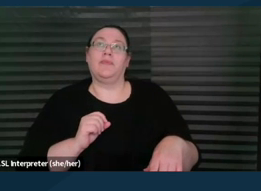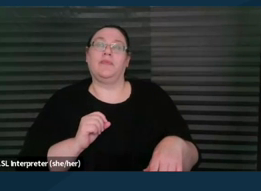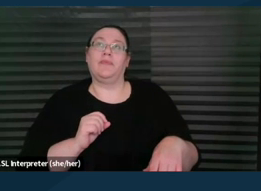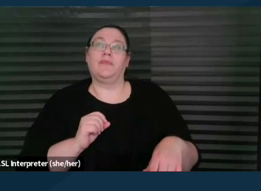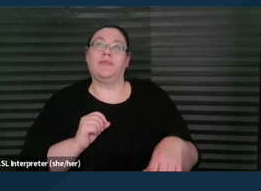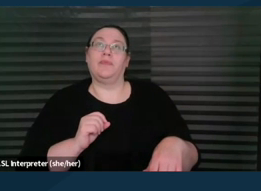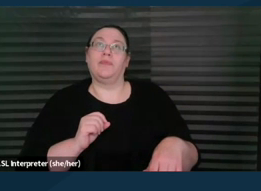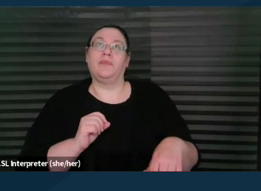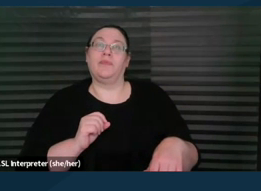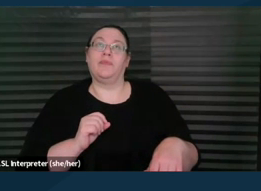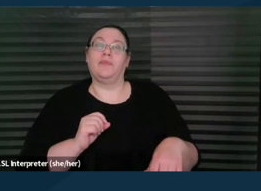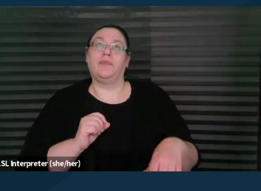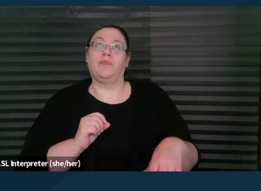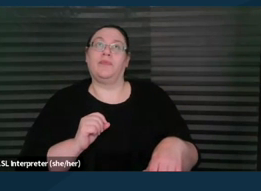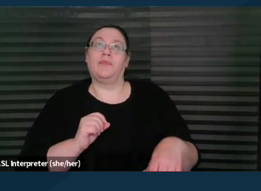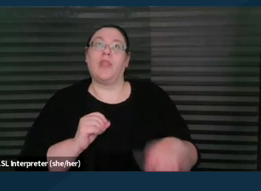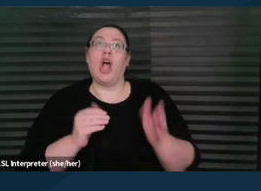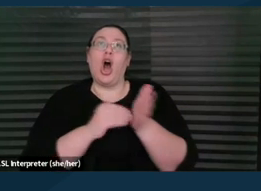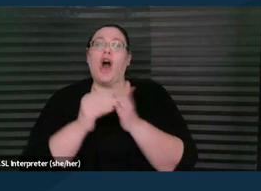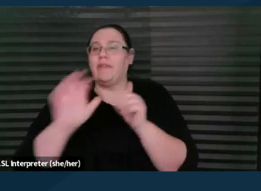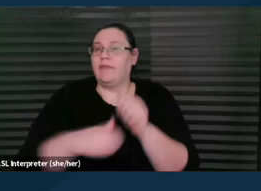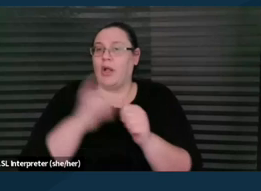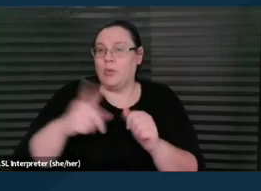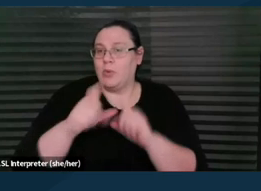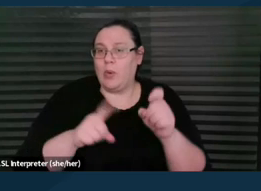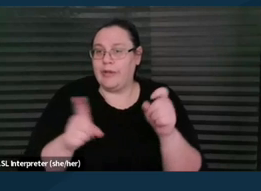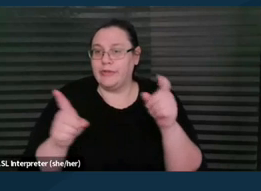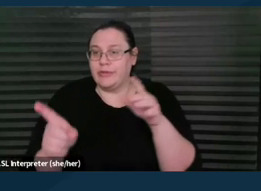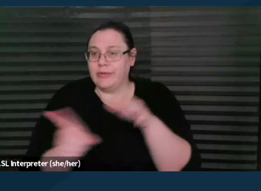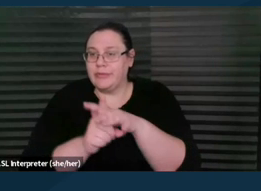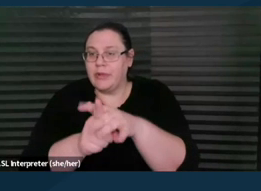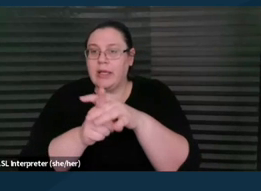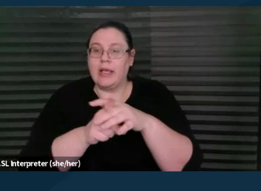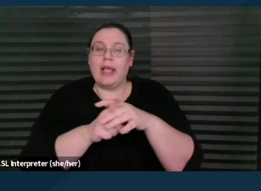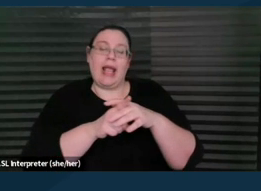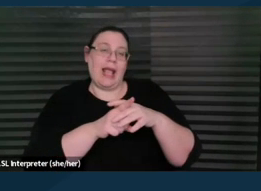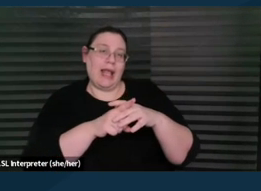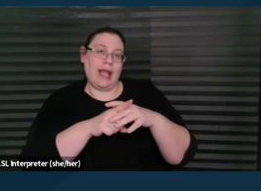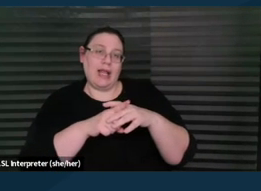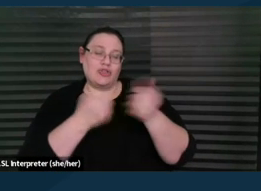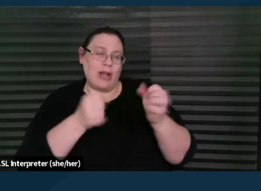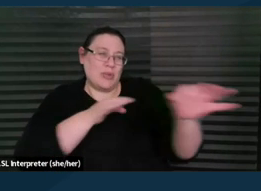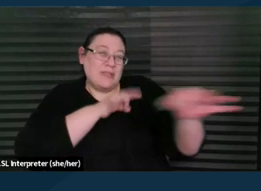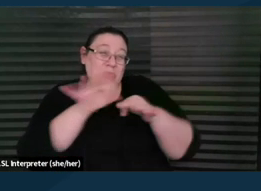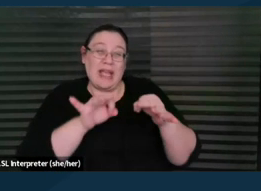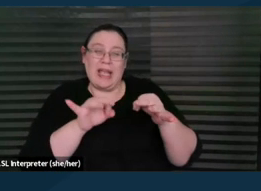because it, there are often follow-up questions that happen. And then conveying the ambiguities can be really complex,